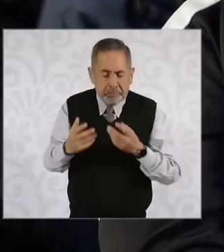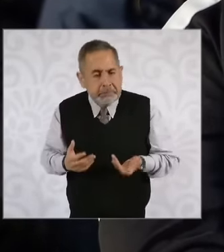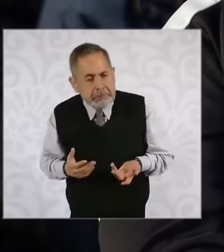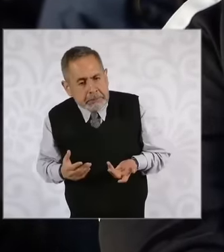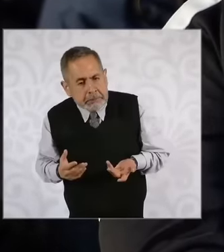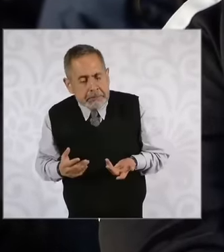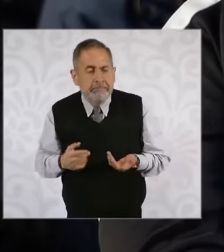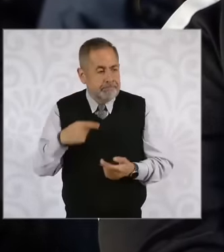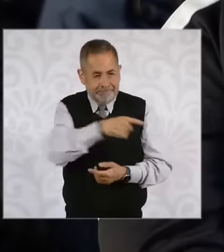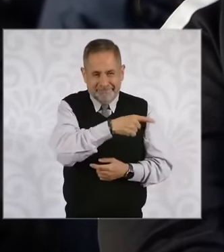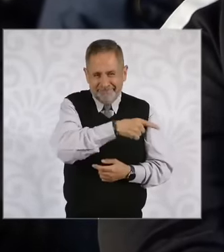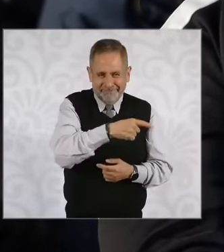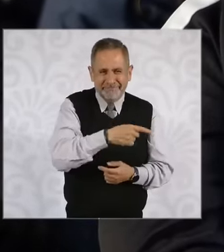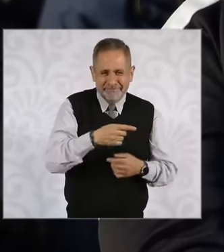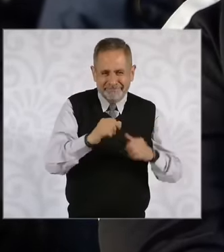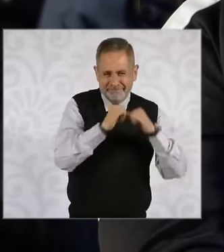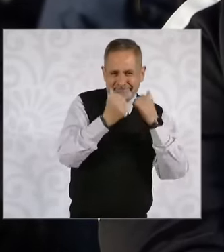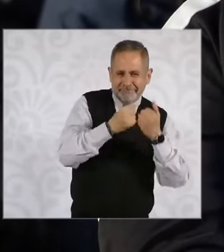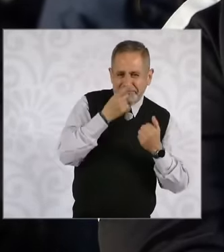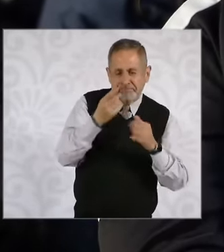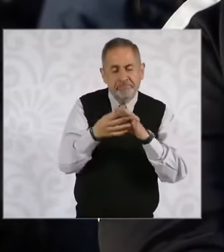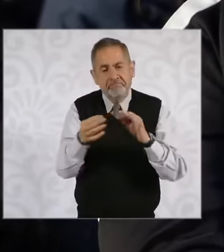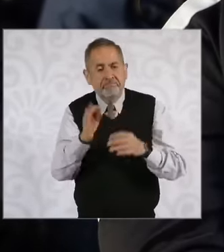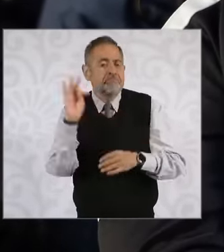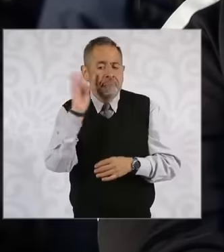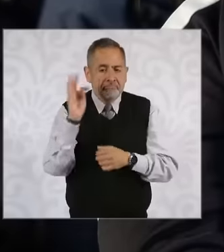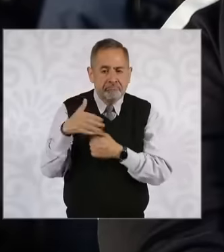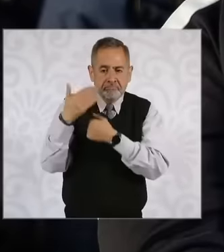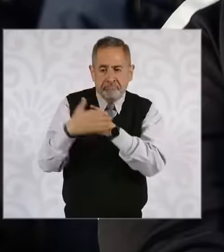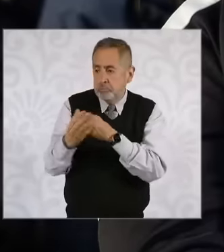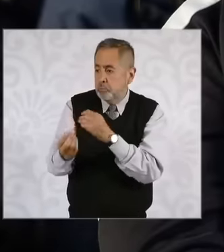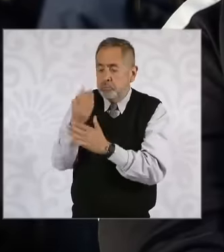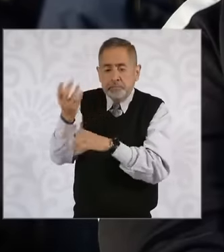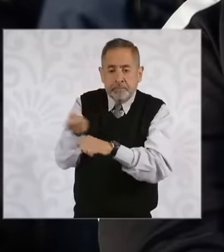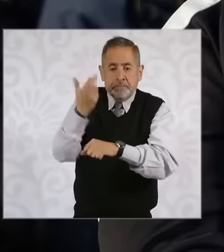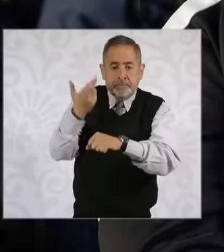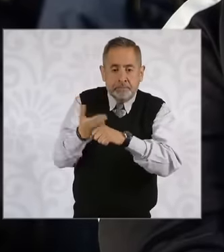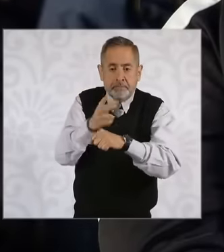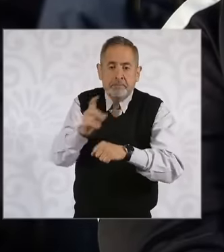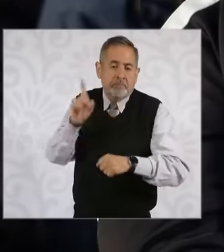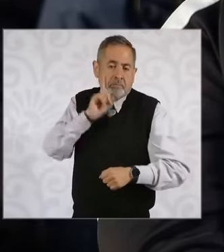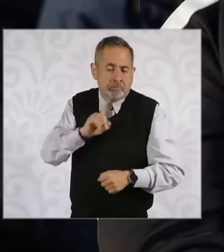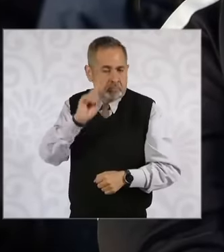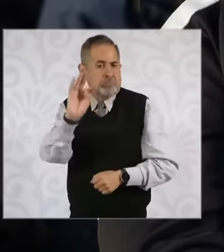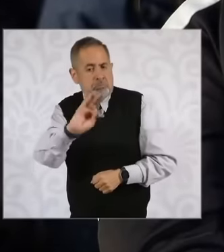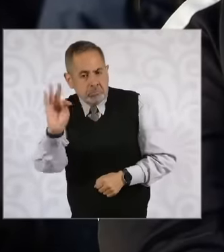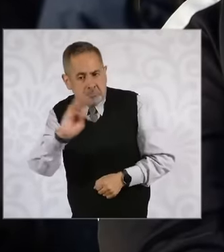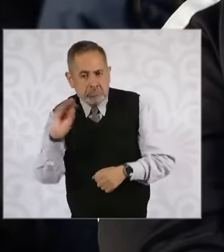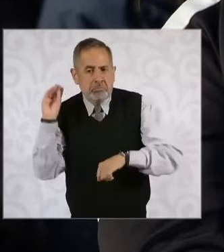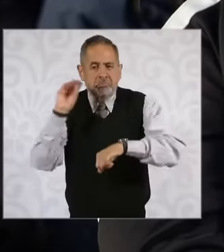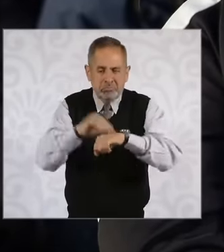said that surely now with this women's secretariat, special attention could be paid